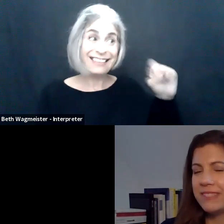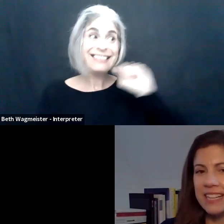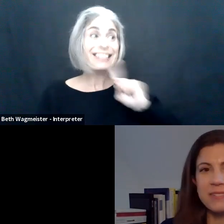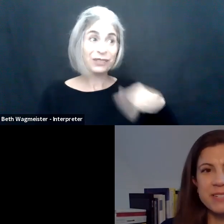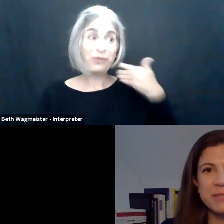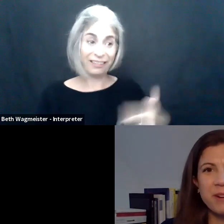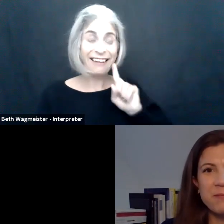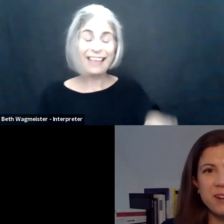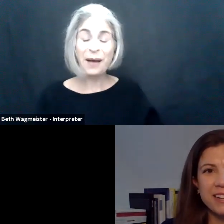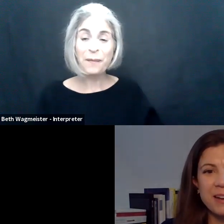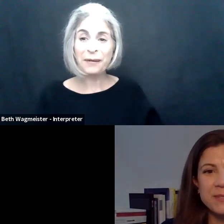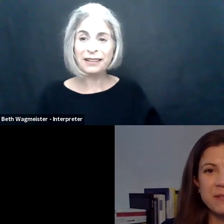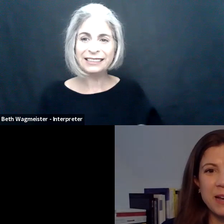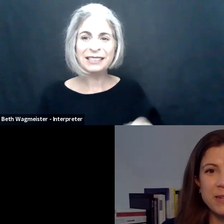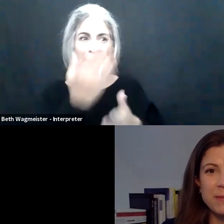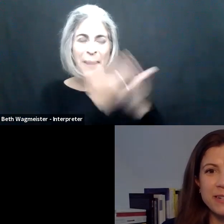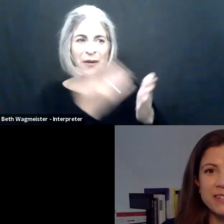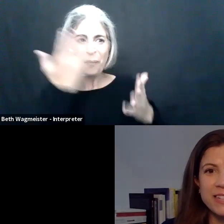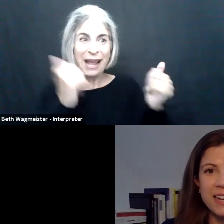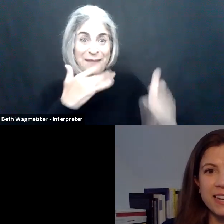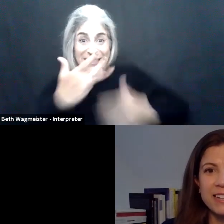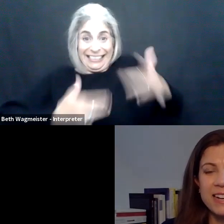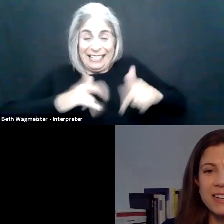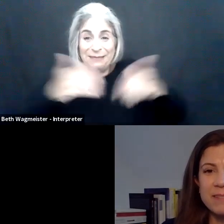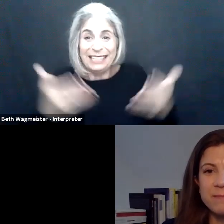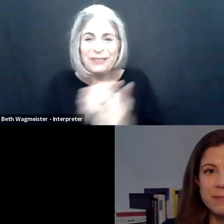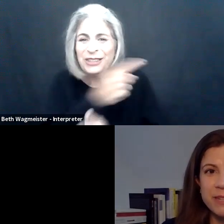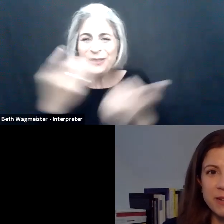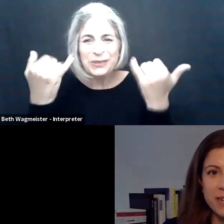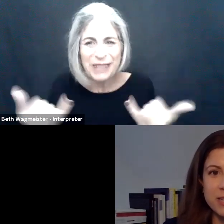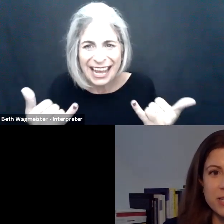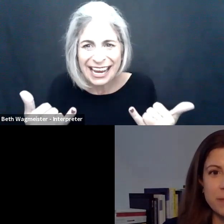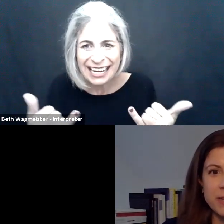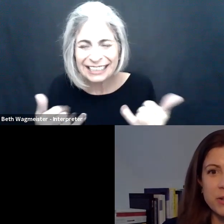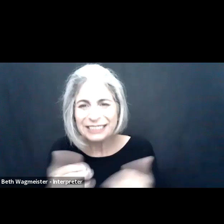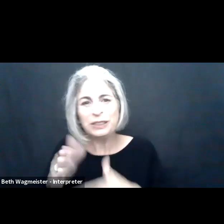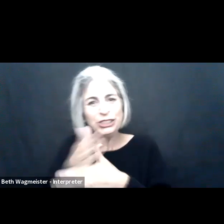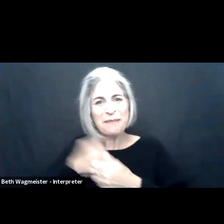definitely passionate about D and I. Lauren: I am, yes, which is part of why I'm so happy to be here today.